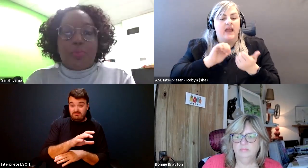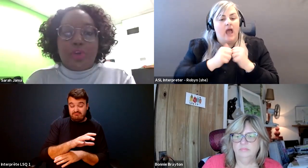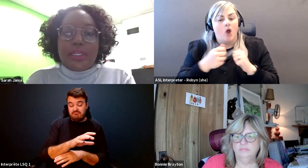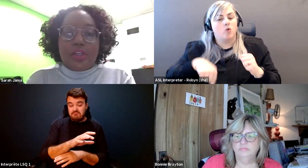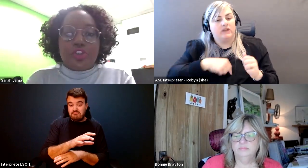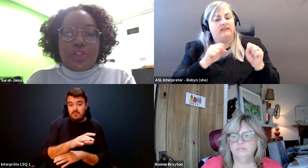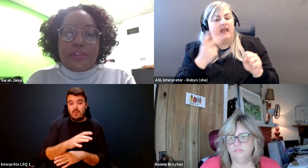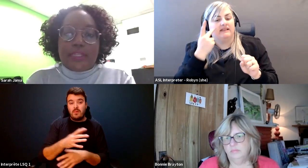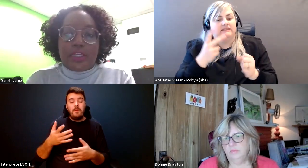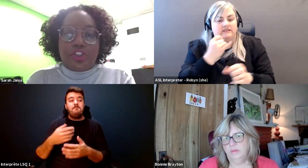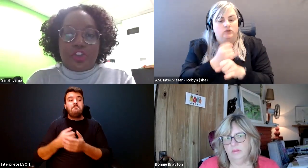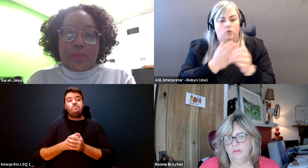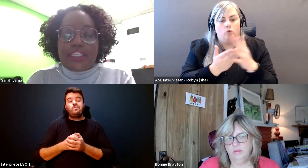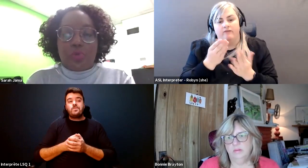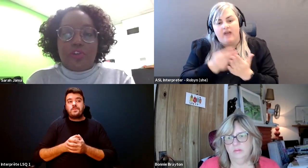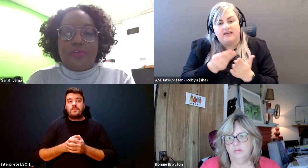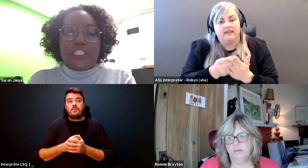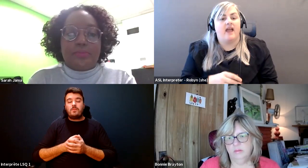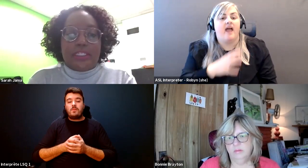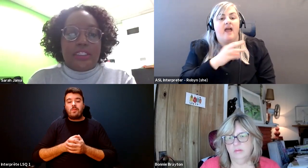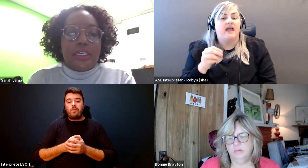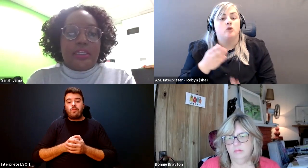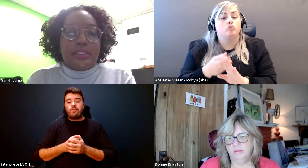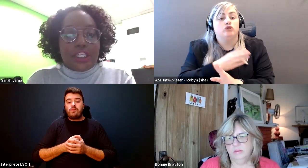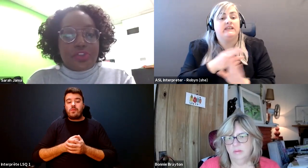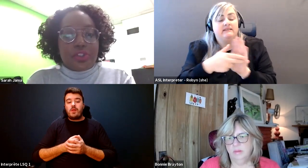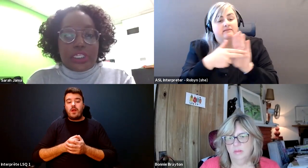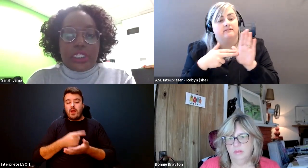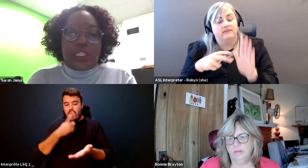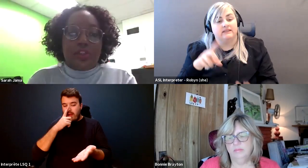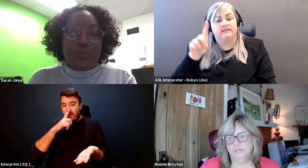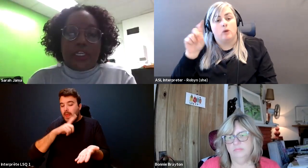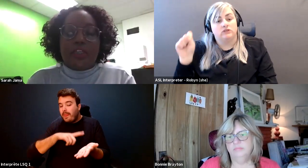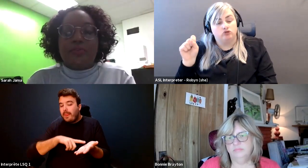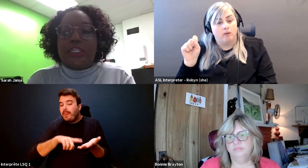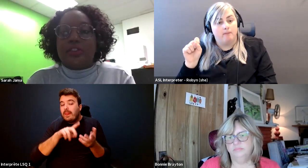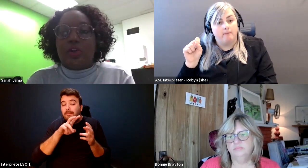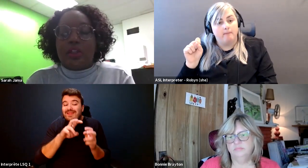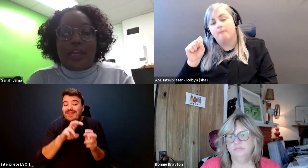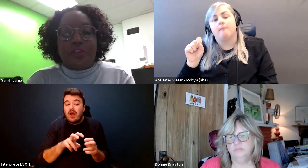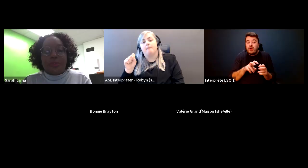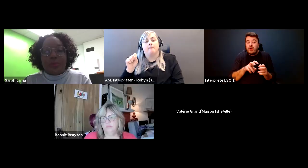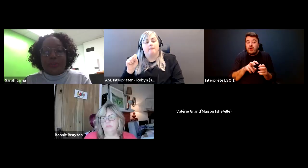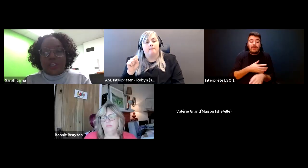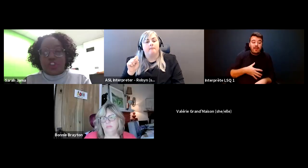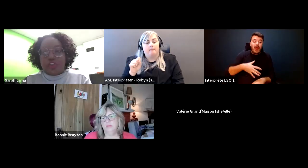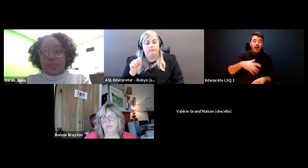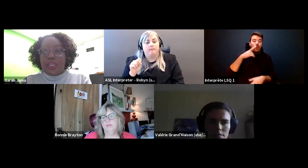Sarah Jama: The prenatal screening of down syndrome has more investment nationally than the funding of the adult lives of people with down syndrome.